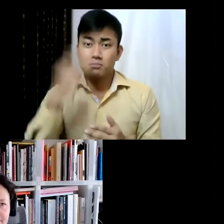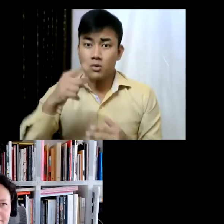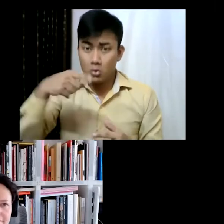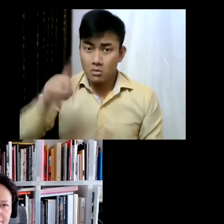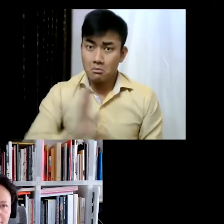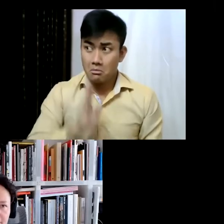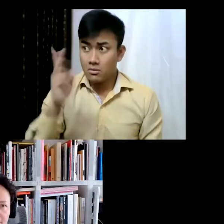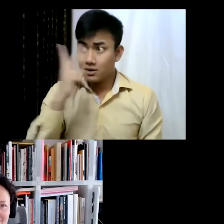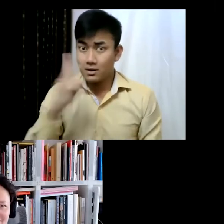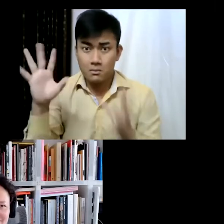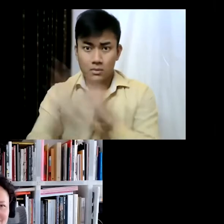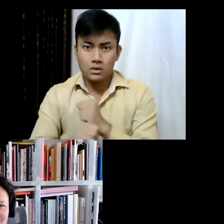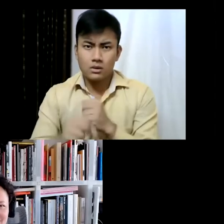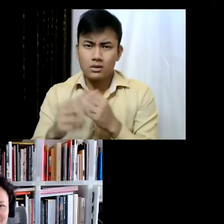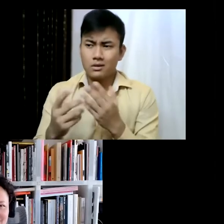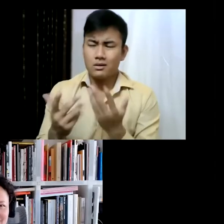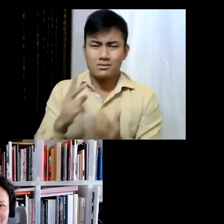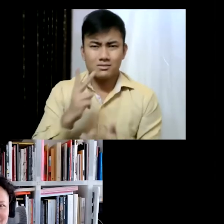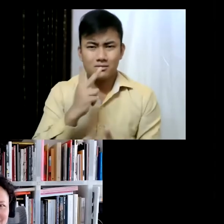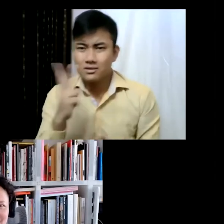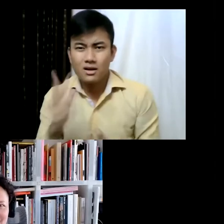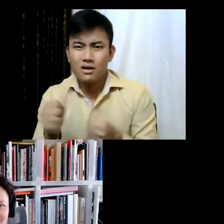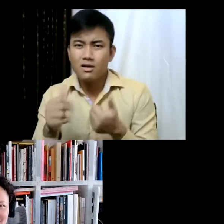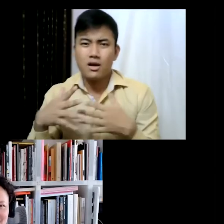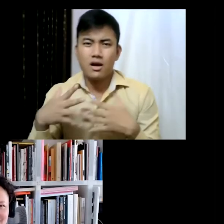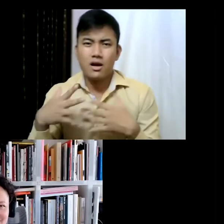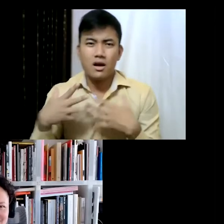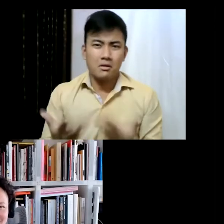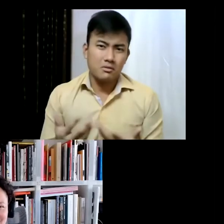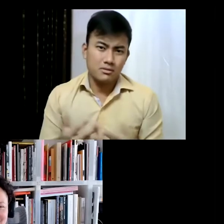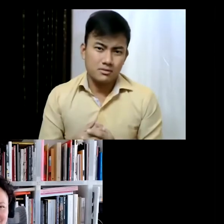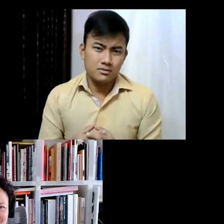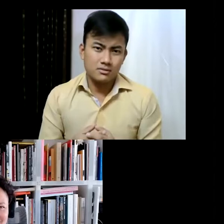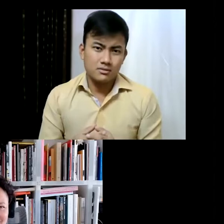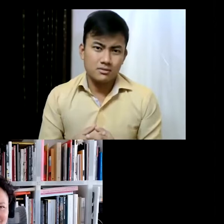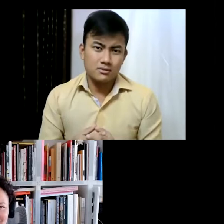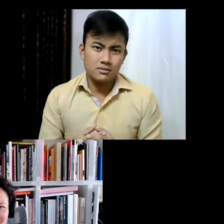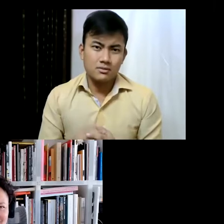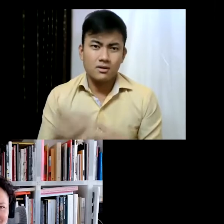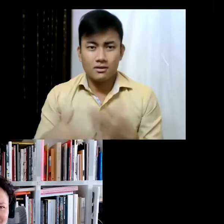those marvellous spaces as if it's business as usual and it's just the 59th Biennale that we are